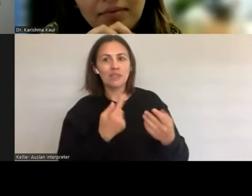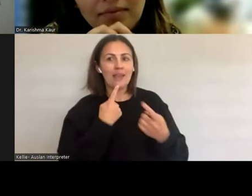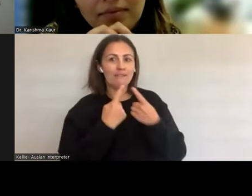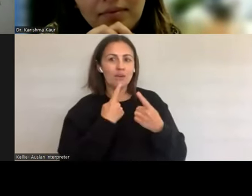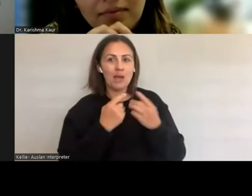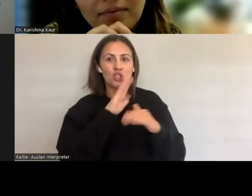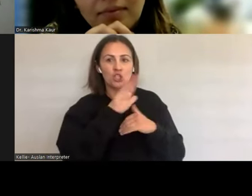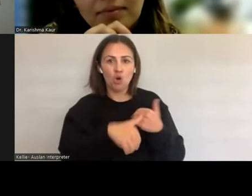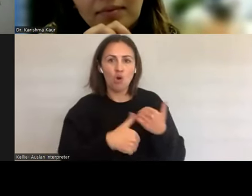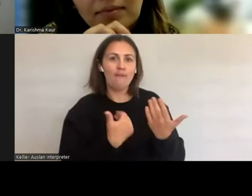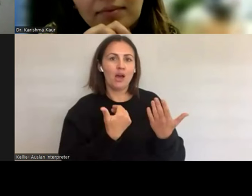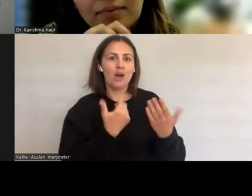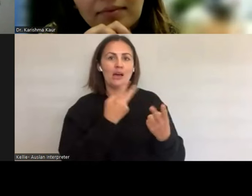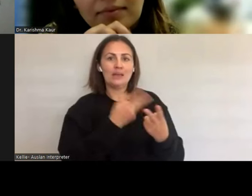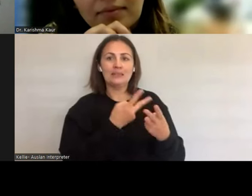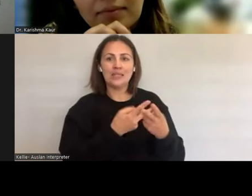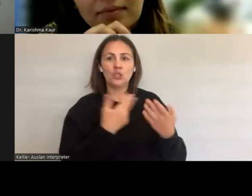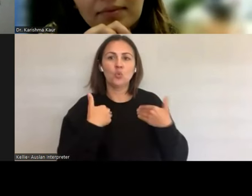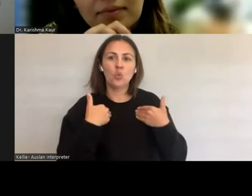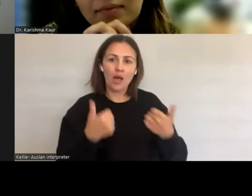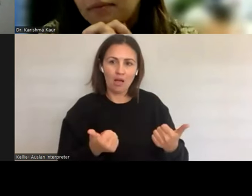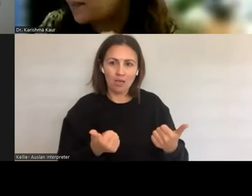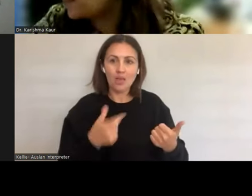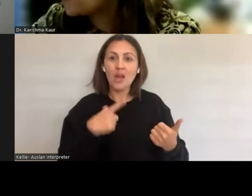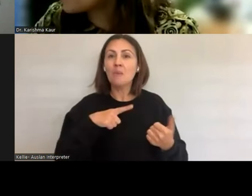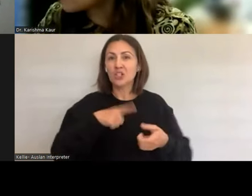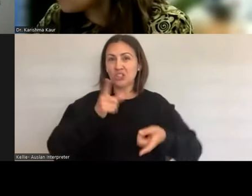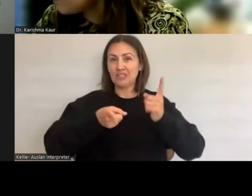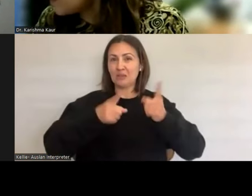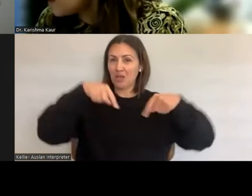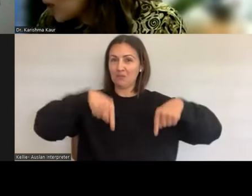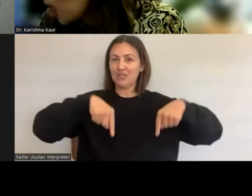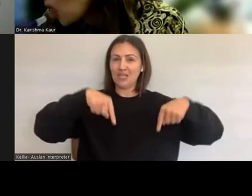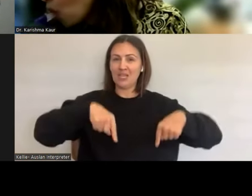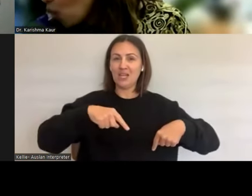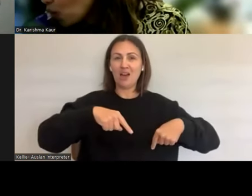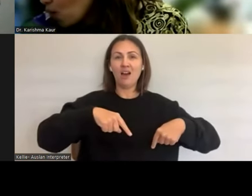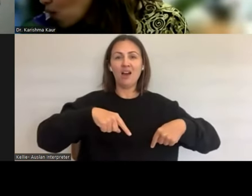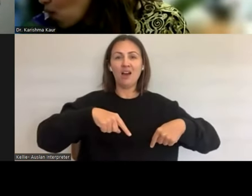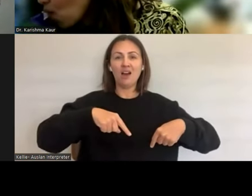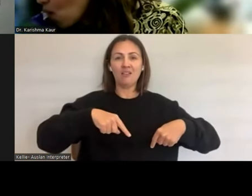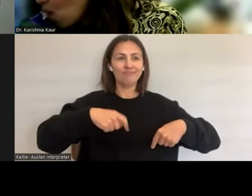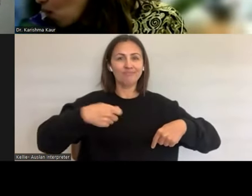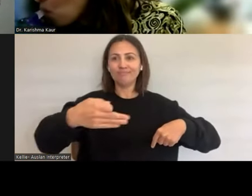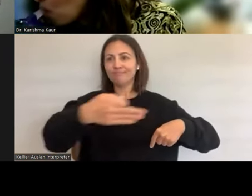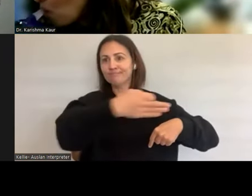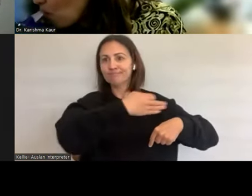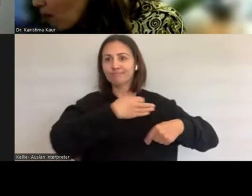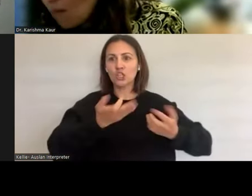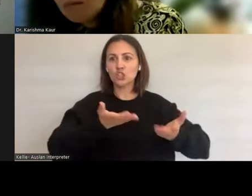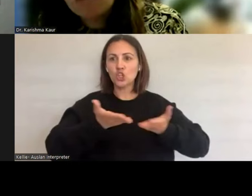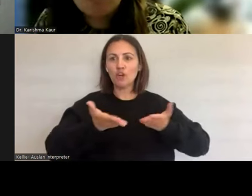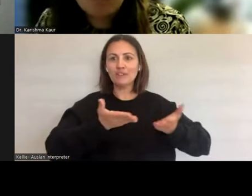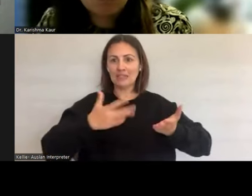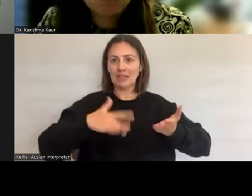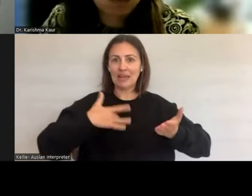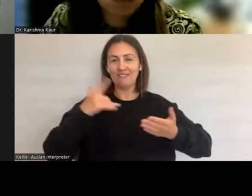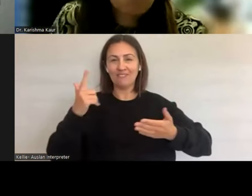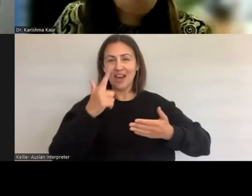particularly where rurality is concerned. So many things that those complexities of raw